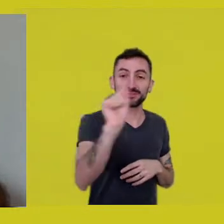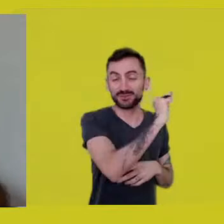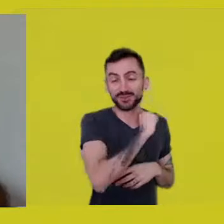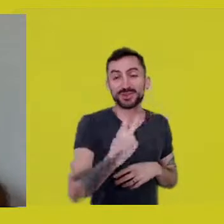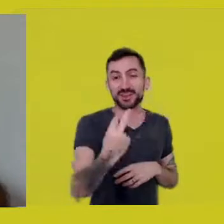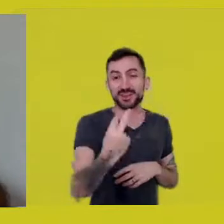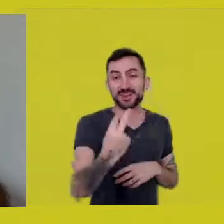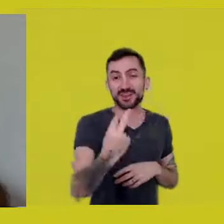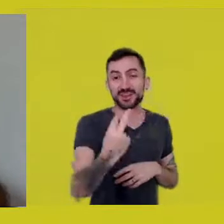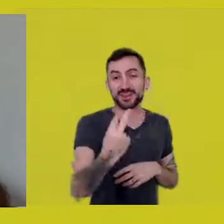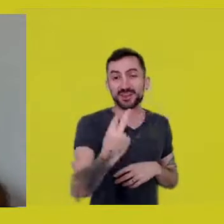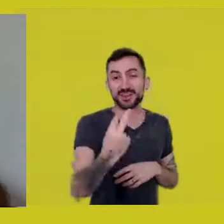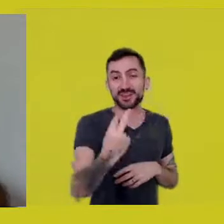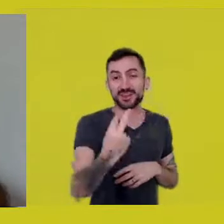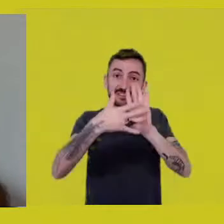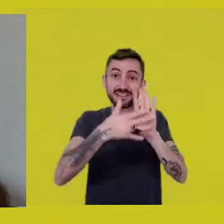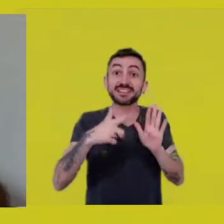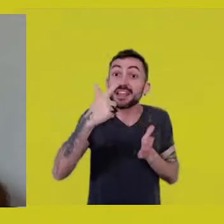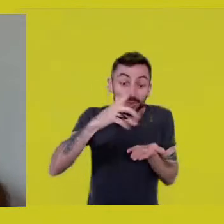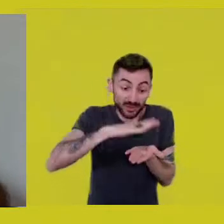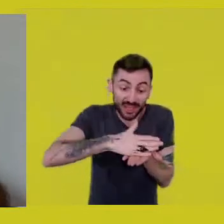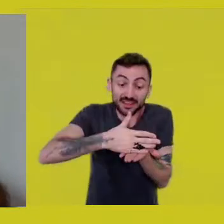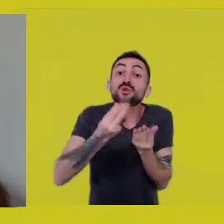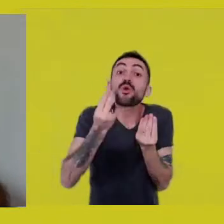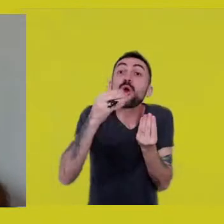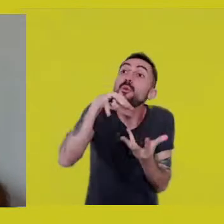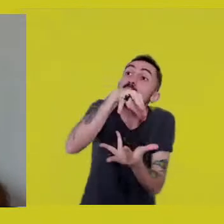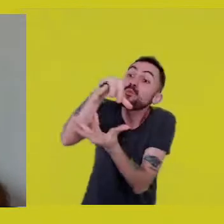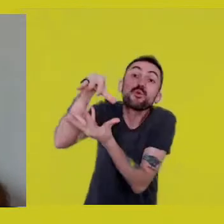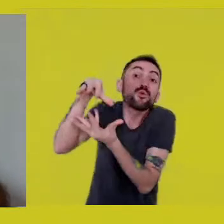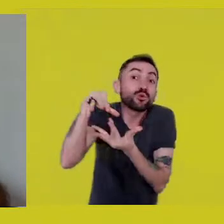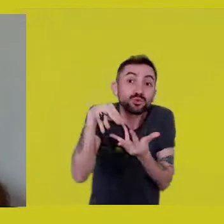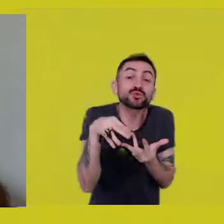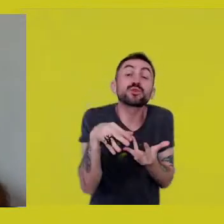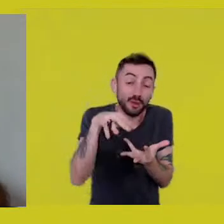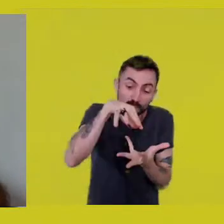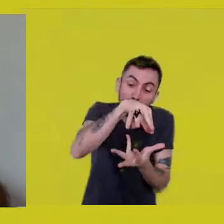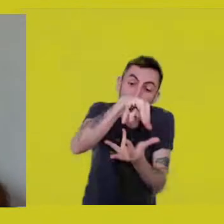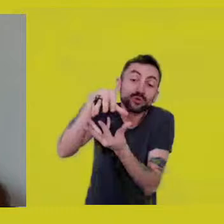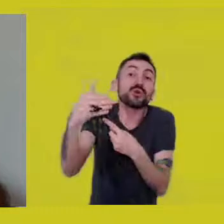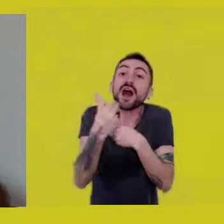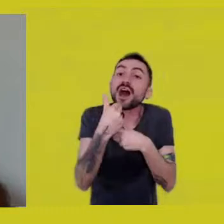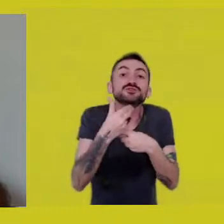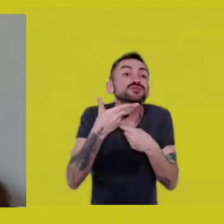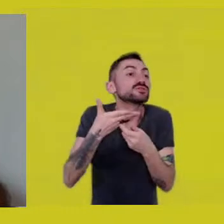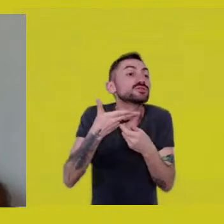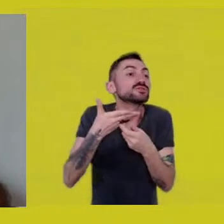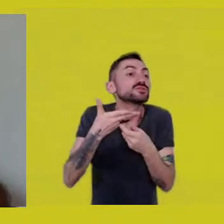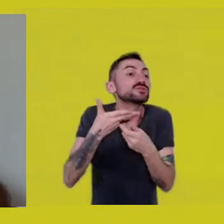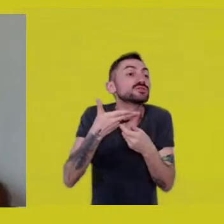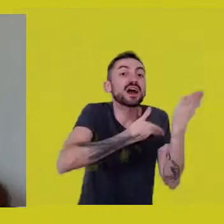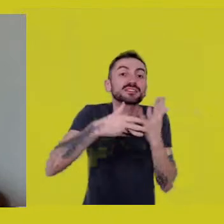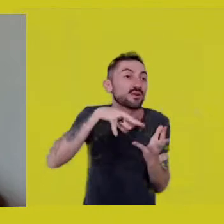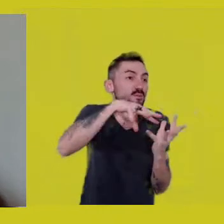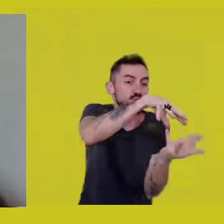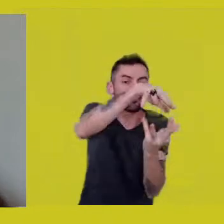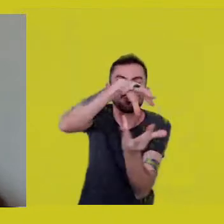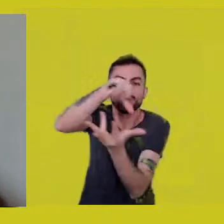What would become of the world without translators, who make us communicate with worlds outside our own?